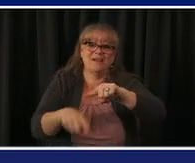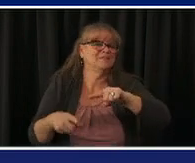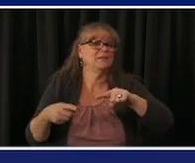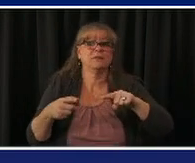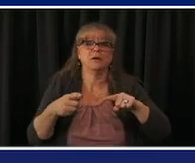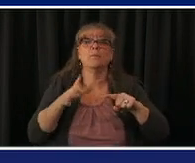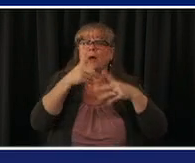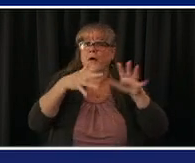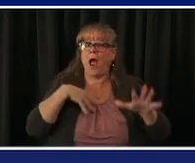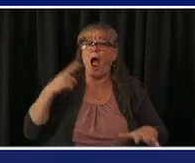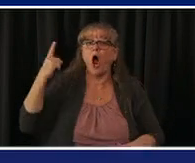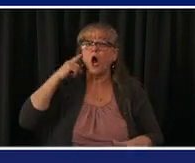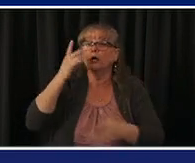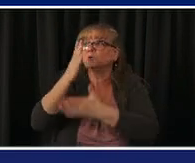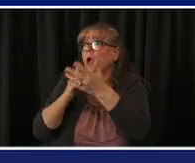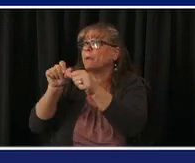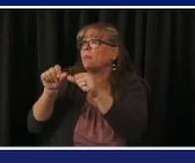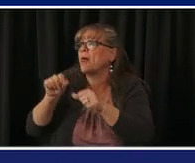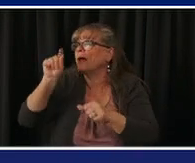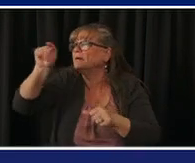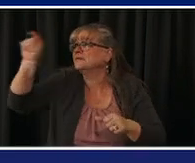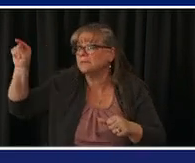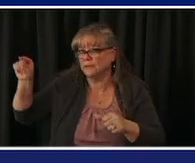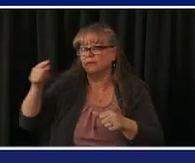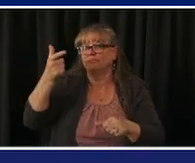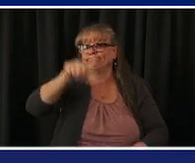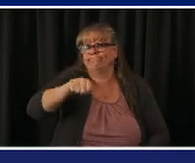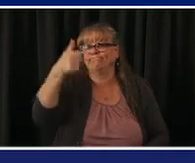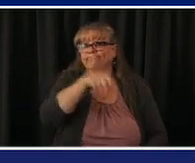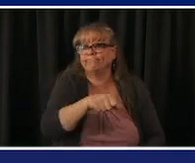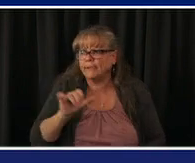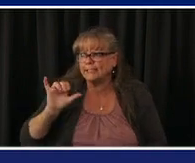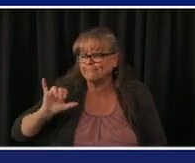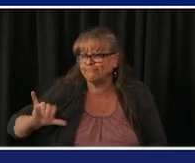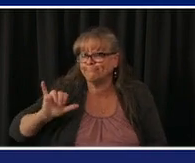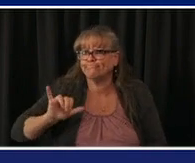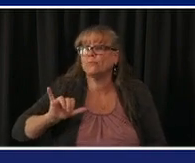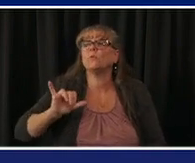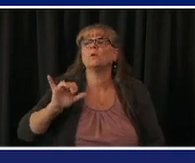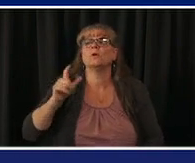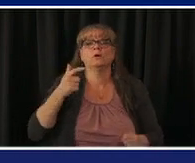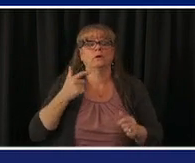they're ready to move forward with everybody and so we are moving forward with everybody but again